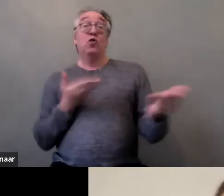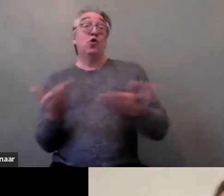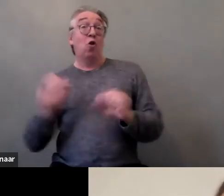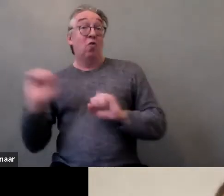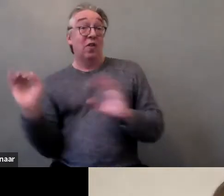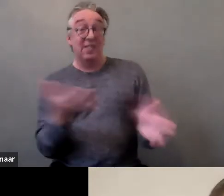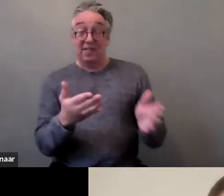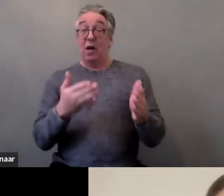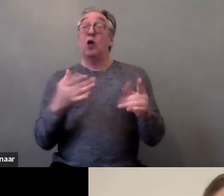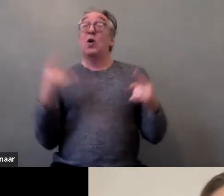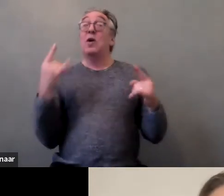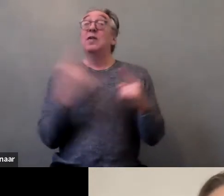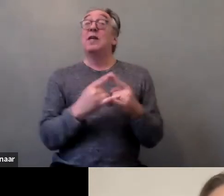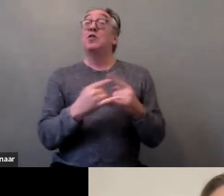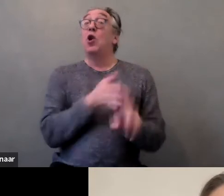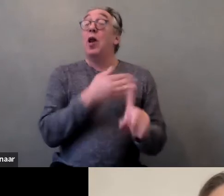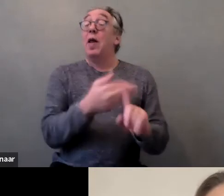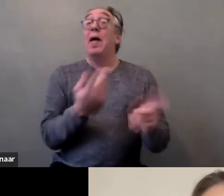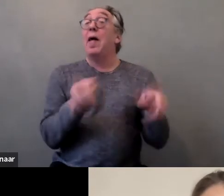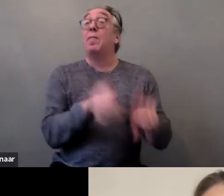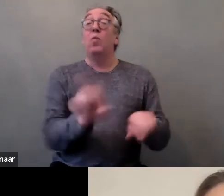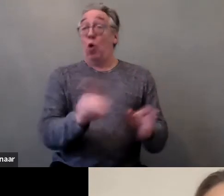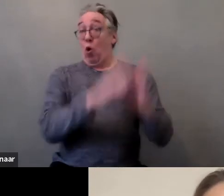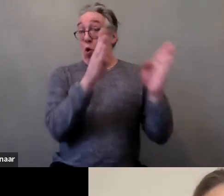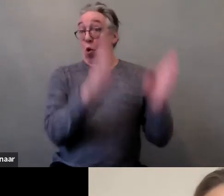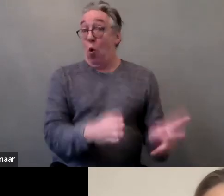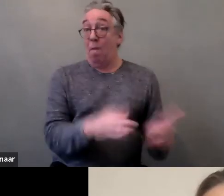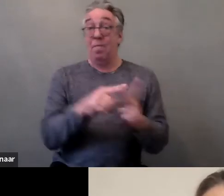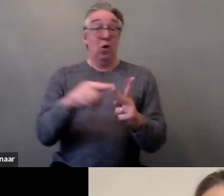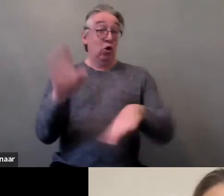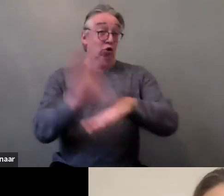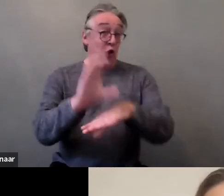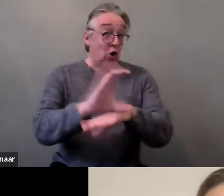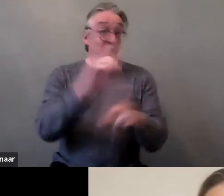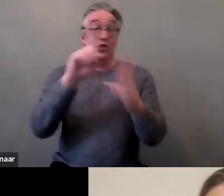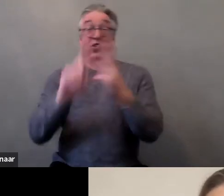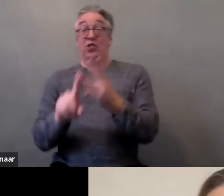in the religious communities, rehabilitation centres and institutions.